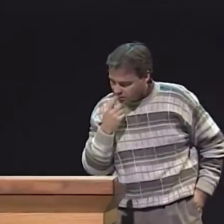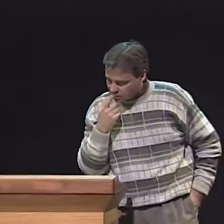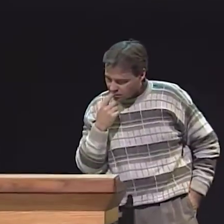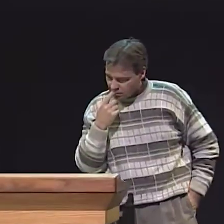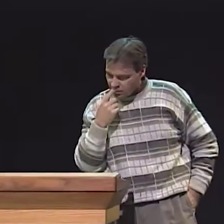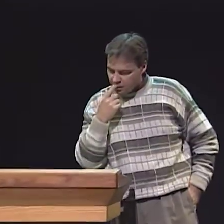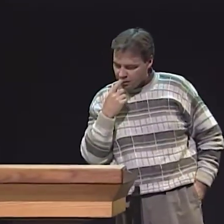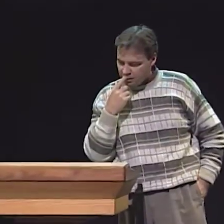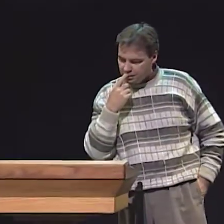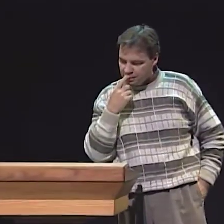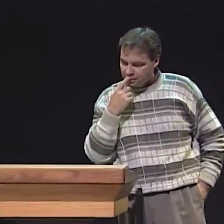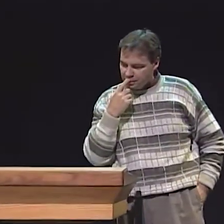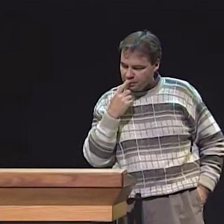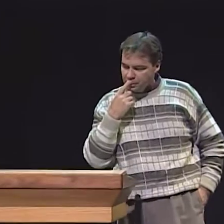SO, IN SUMMARY...